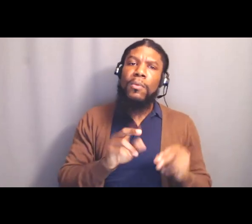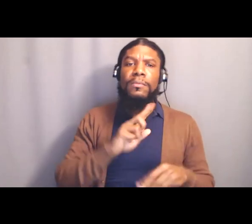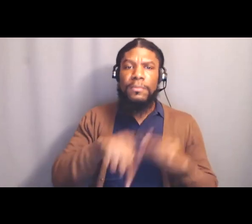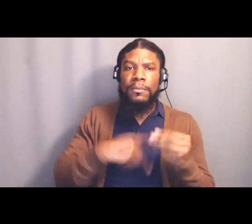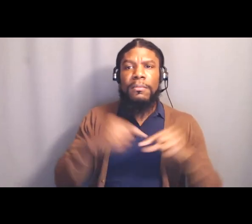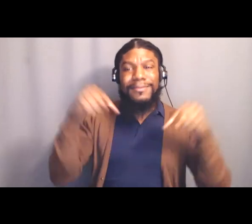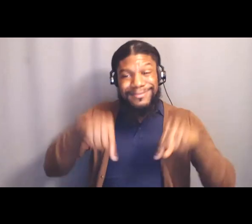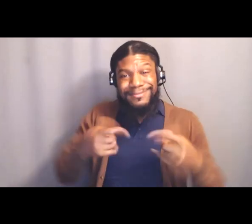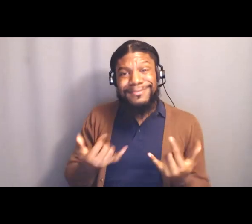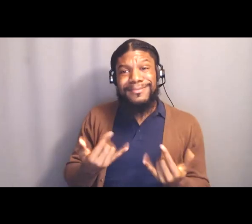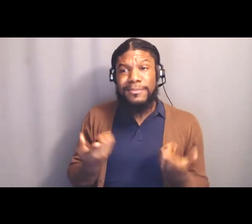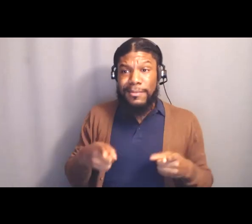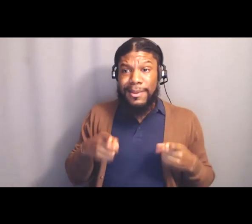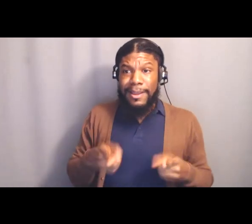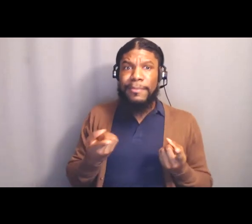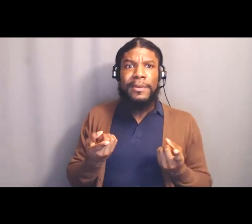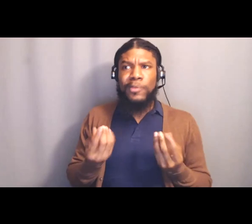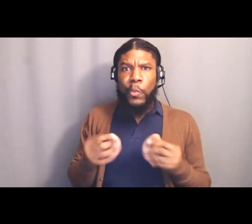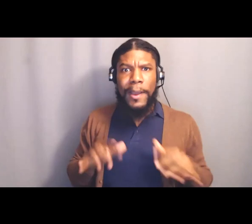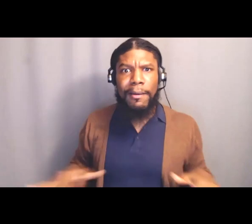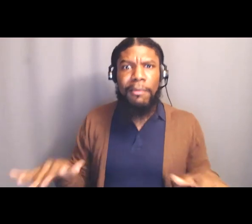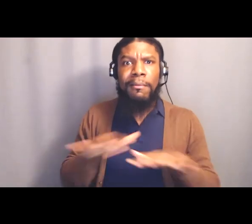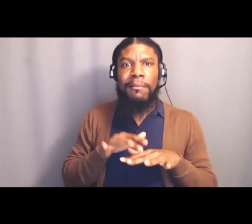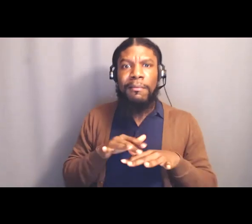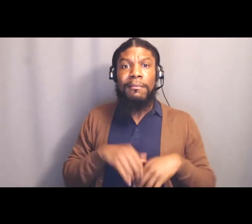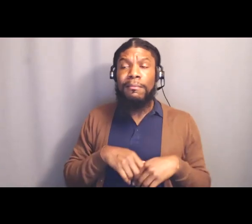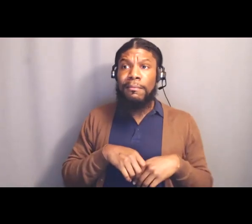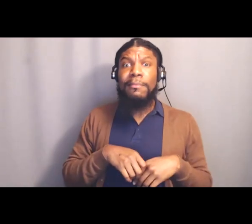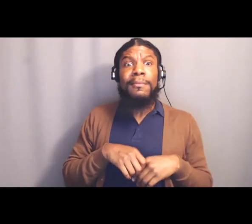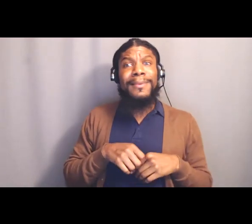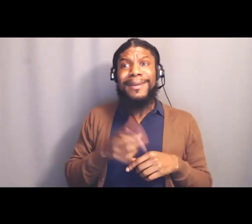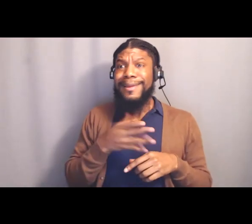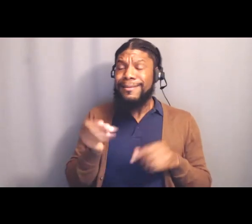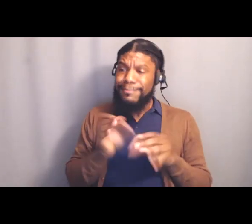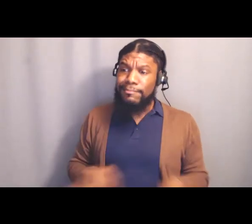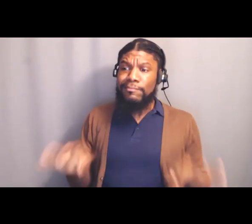It's imperative that we recognize it as a global struggle, and it's imperative that we take positions